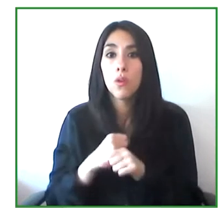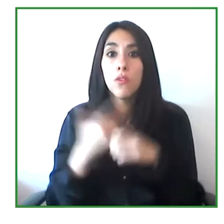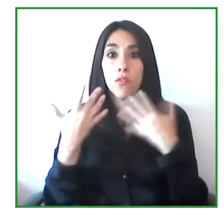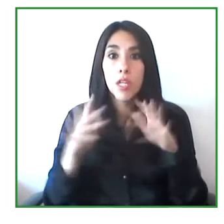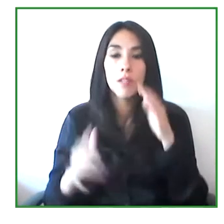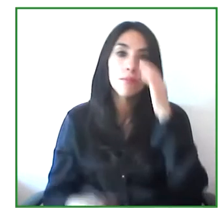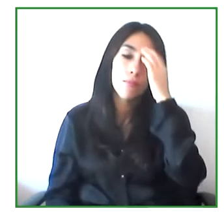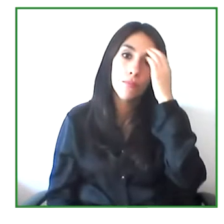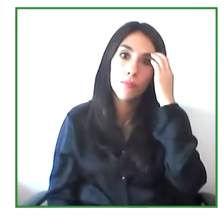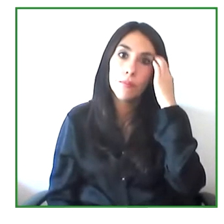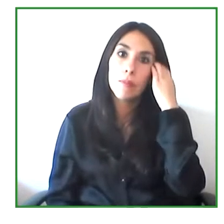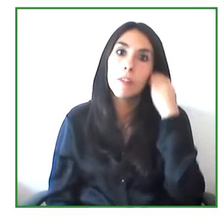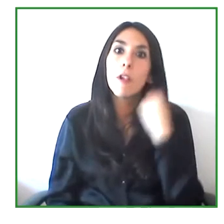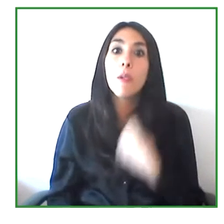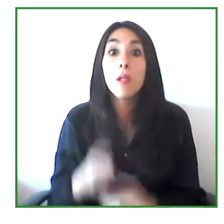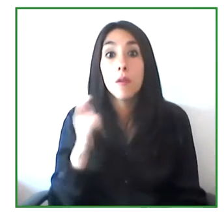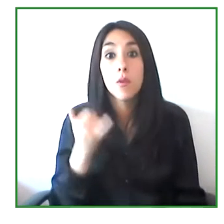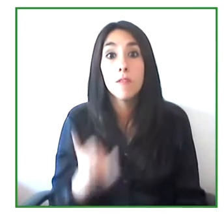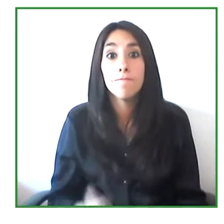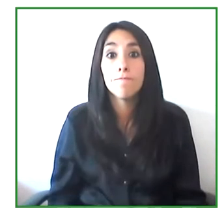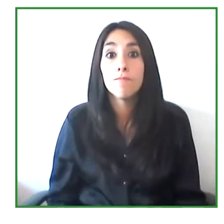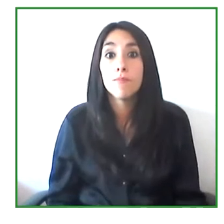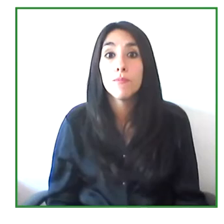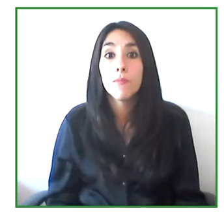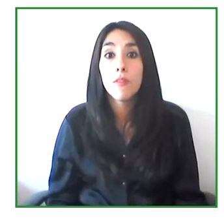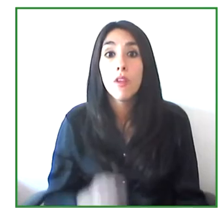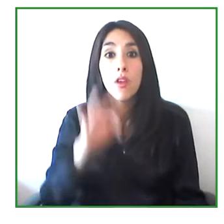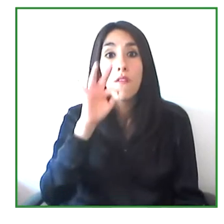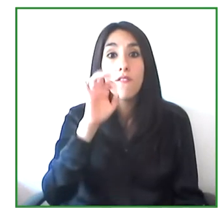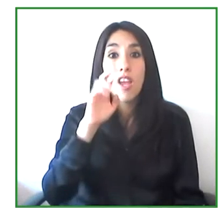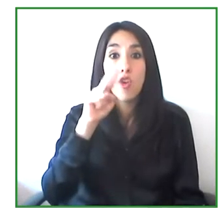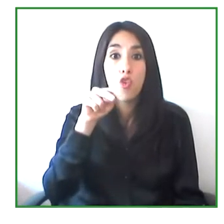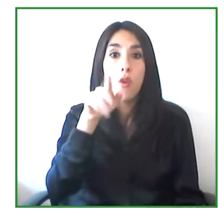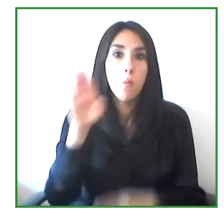on a project in alliance with. The.